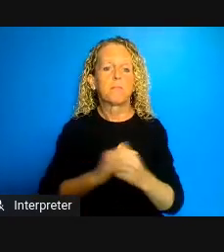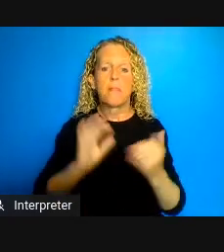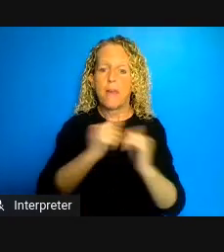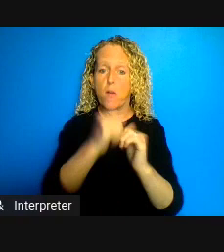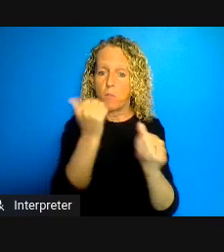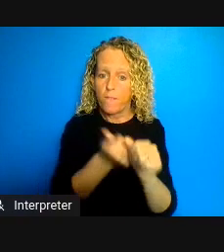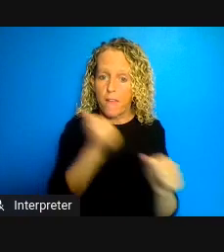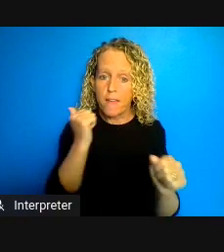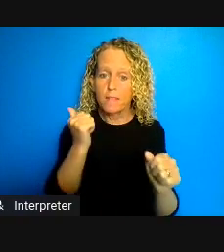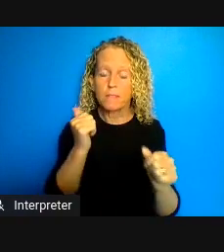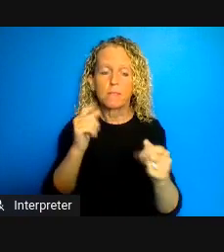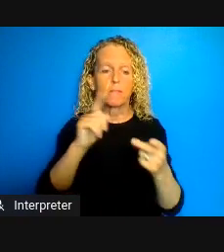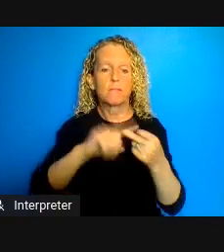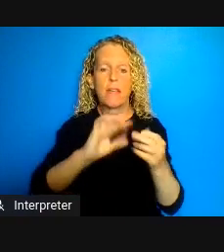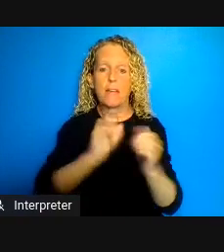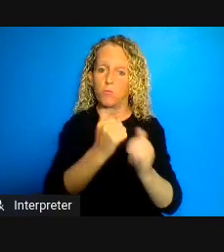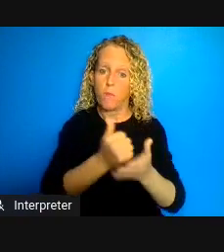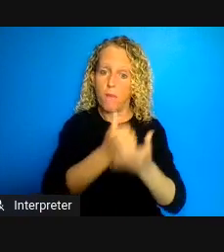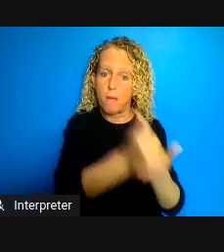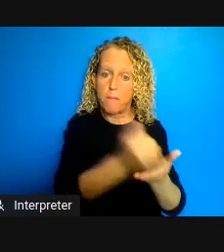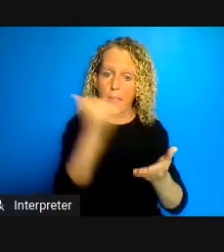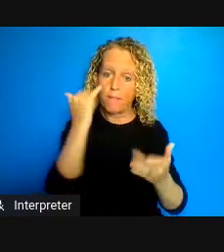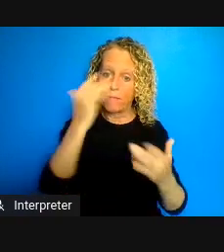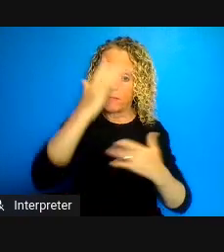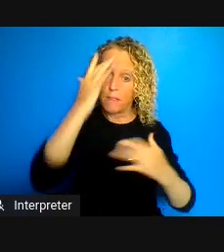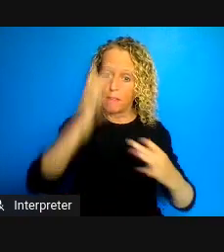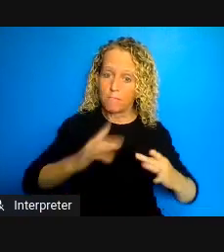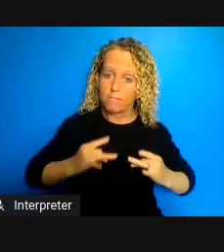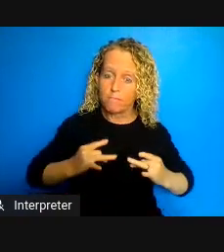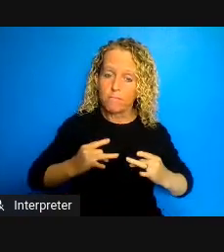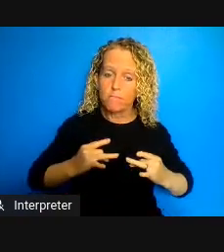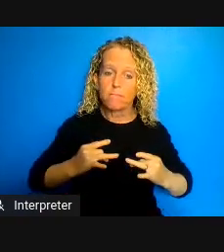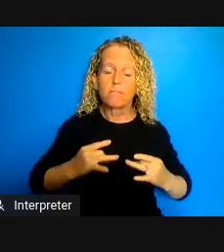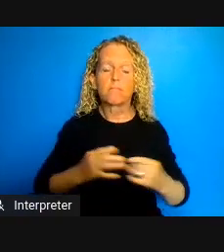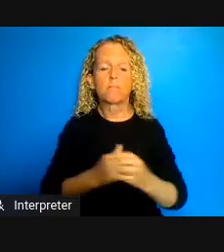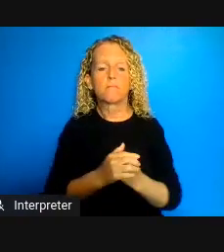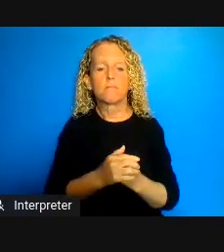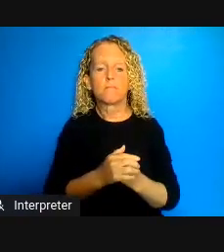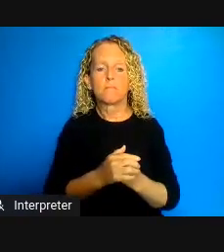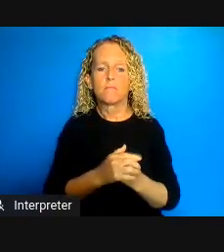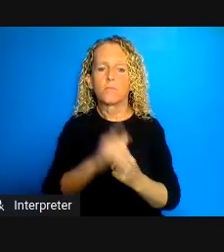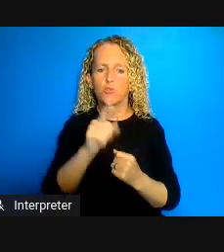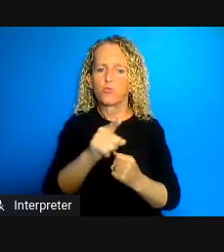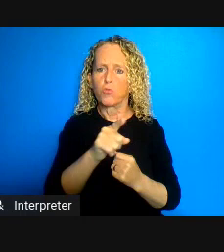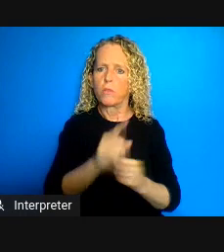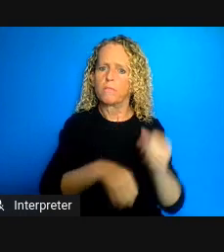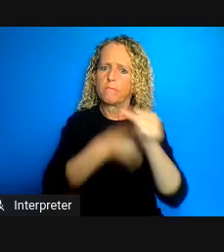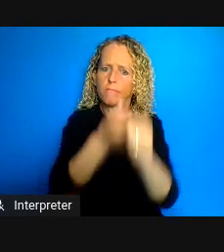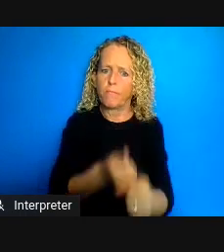adopted and they need to be attuned to the public health guidelines. Now the